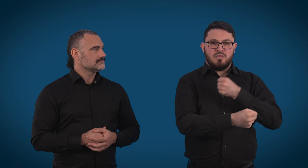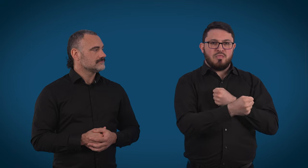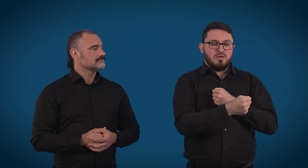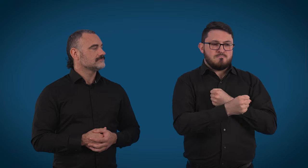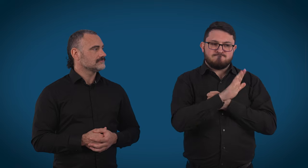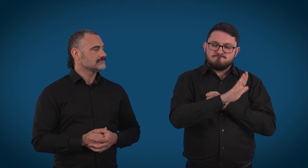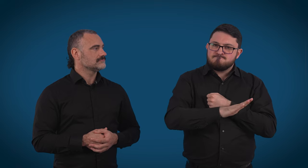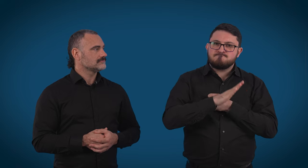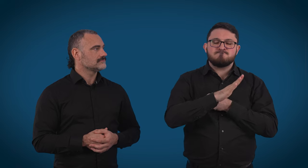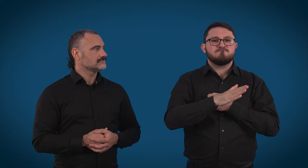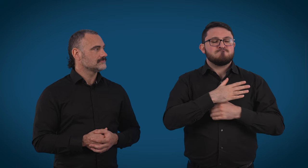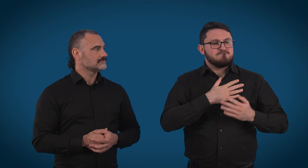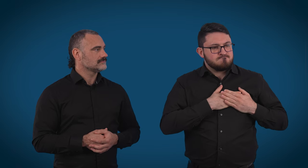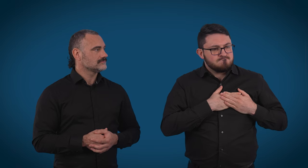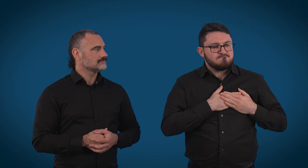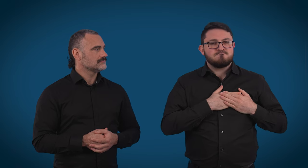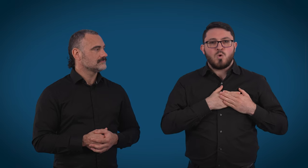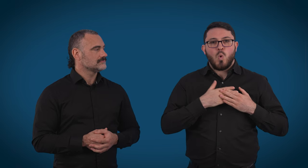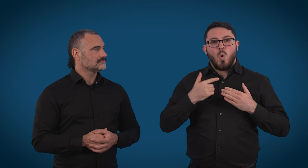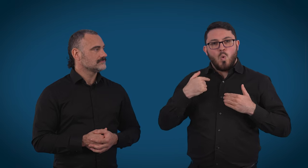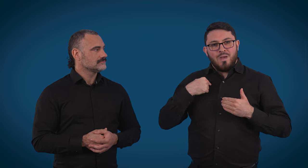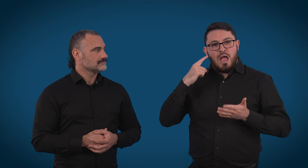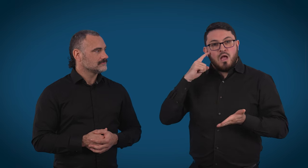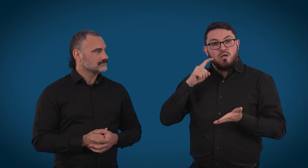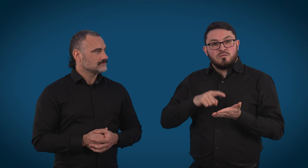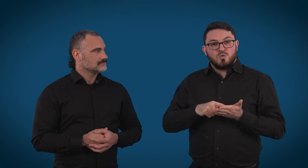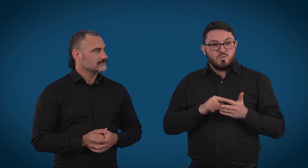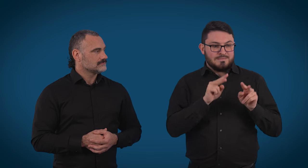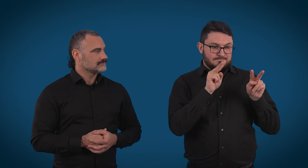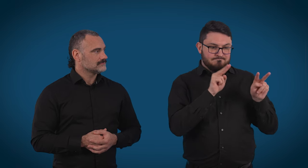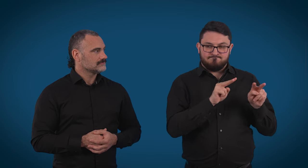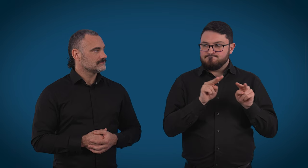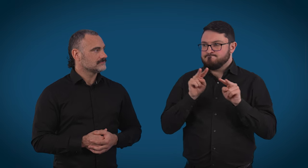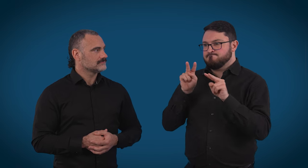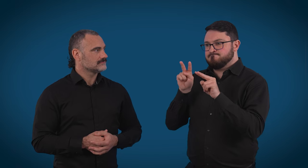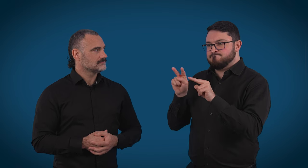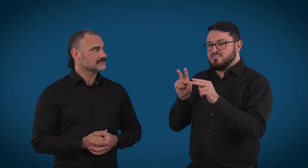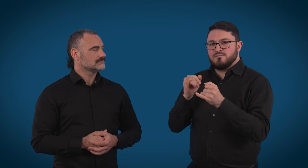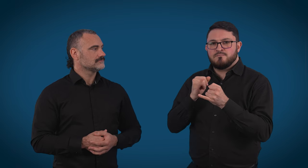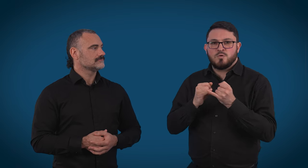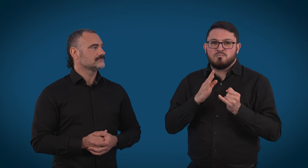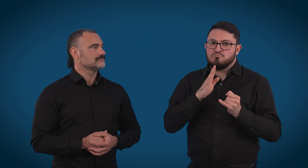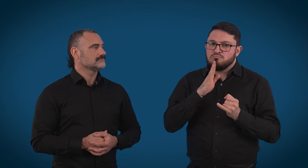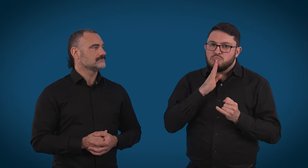empathetic as relay officers and we understand that, you know, we are witnessing and seeing very